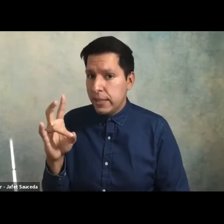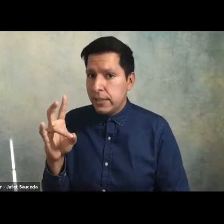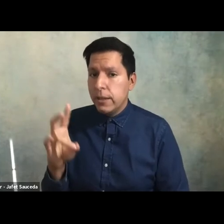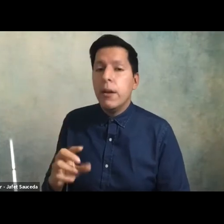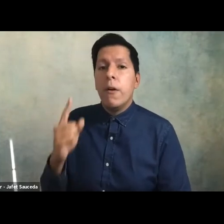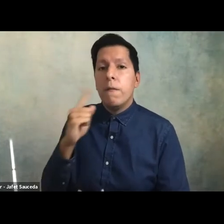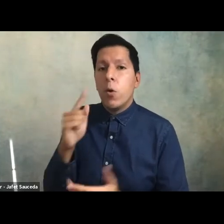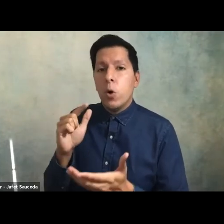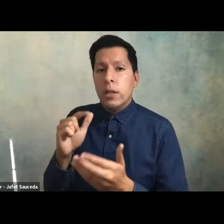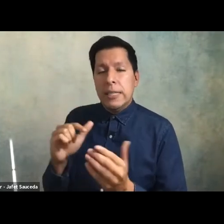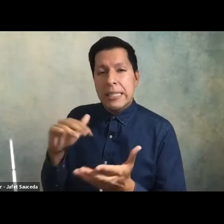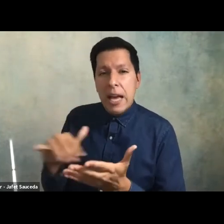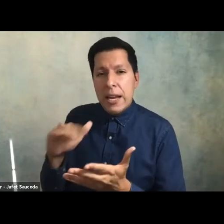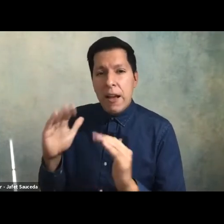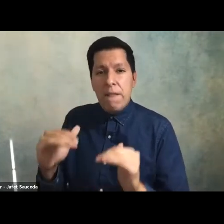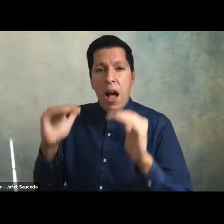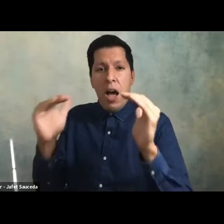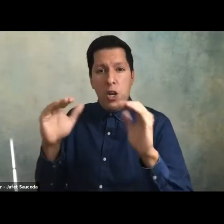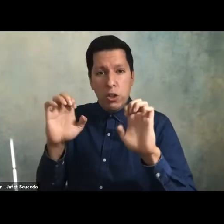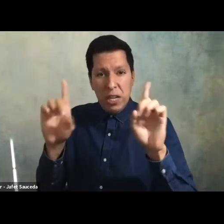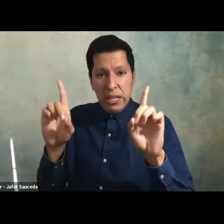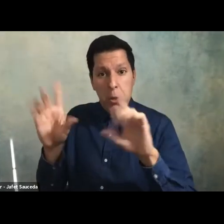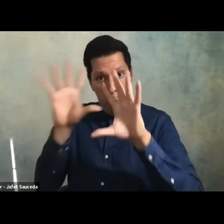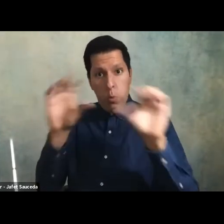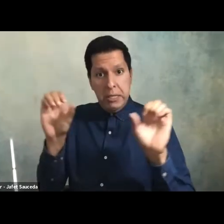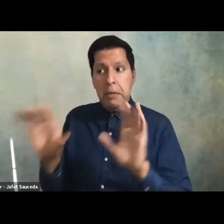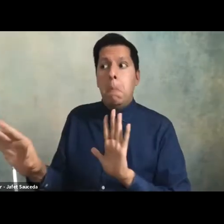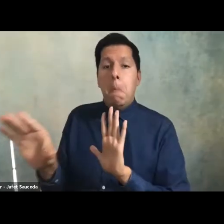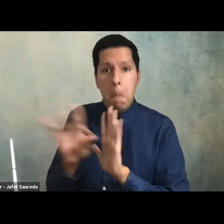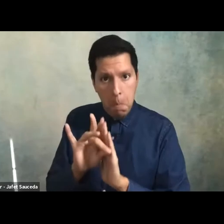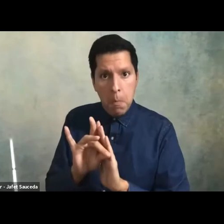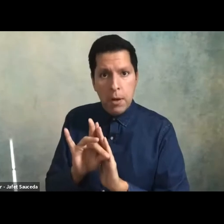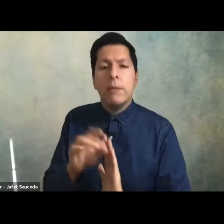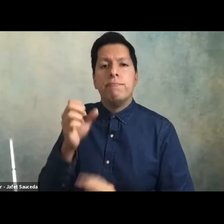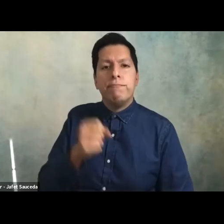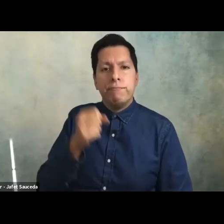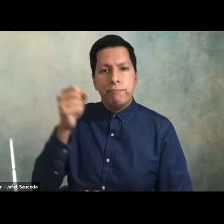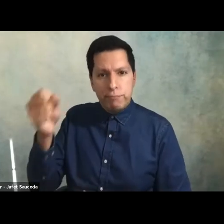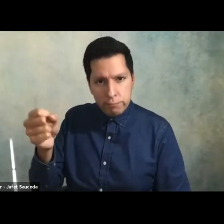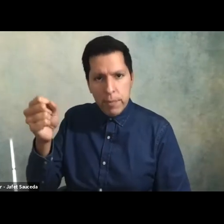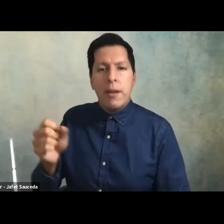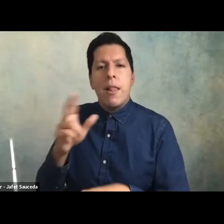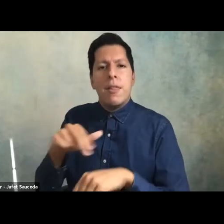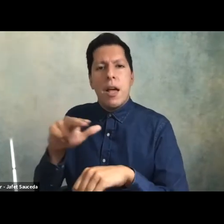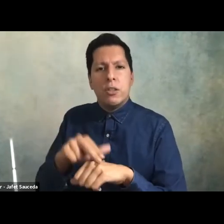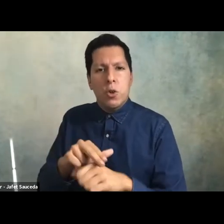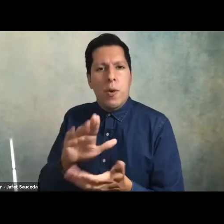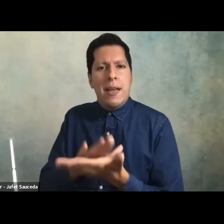of higher education president and was elected to the national academy of education in 2021.